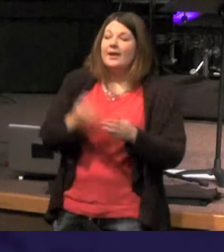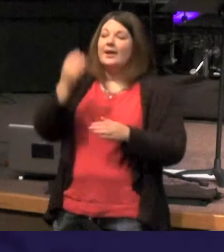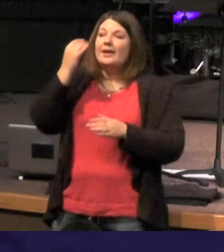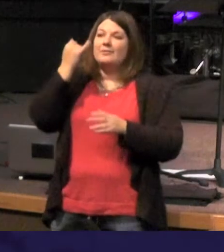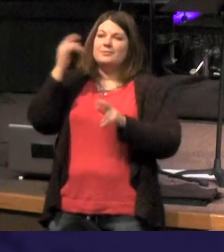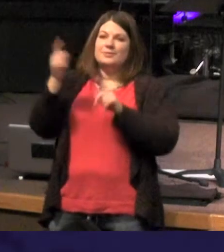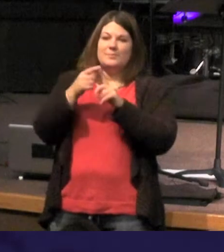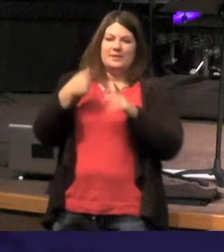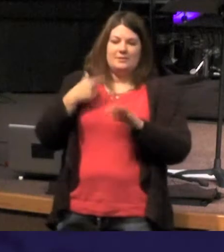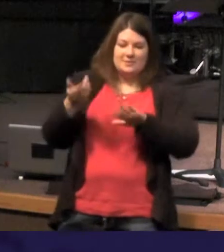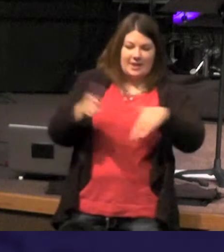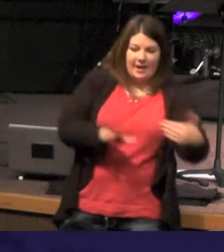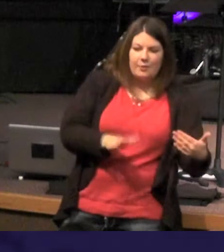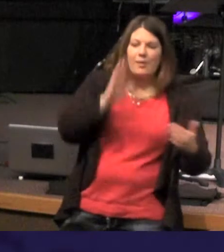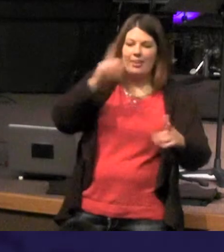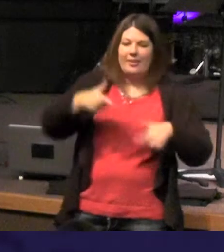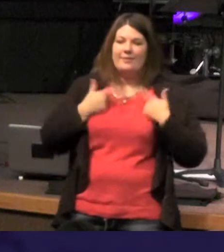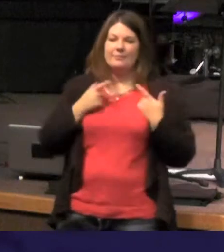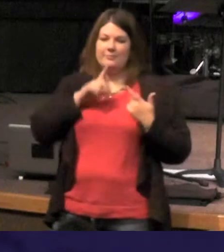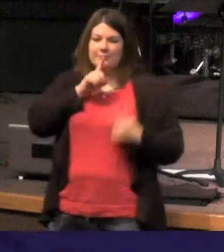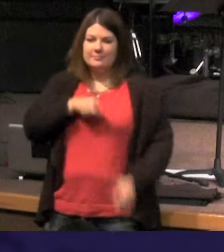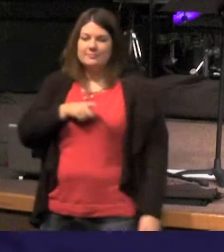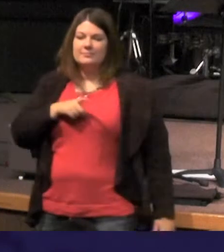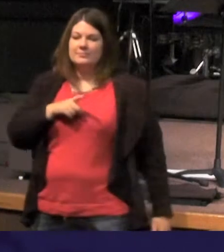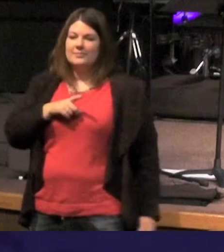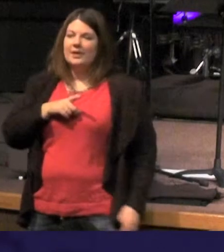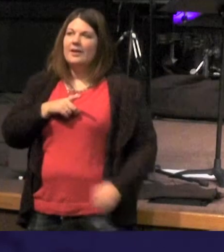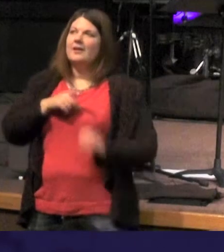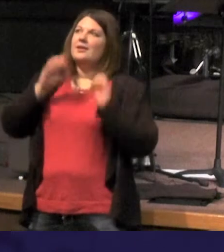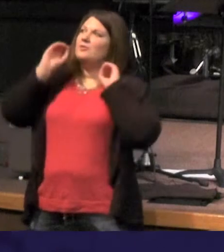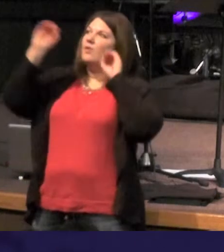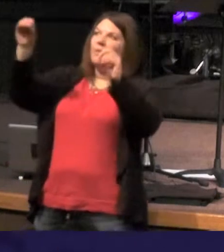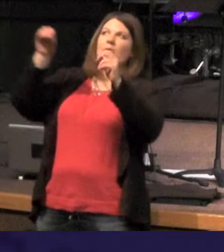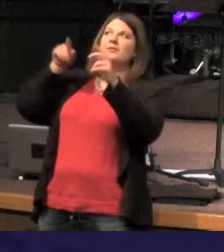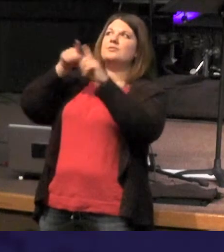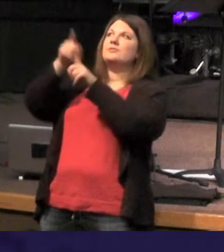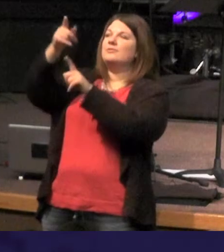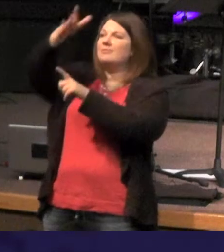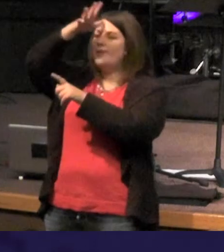chapter 14 I am the way and the truth and the life no one comes to the Father except through me - or again in chapter 14